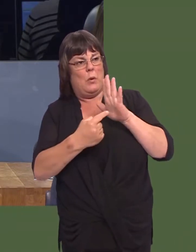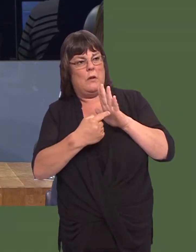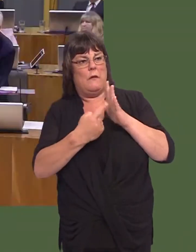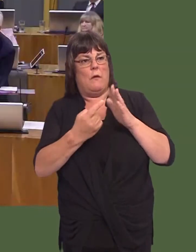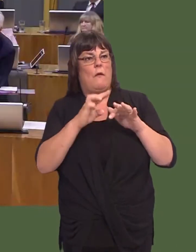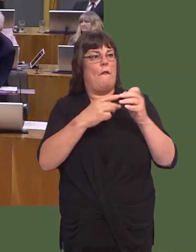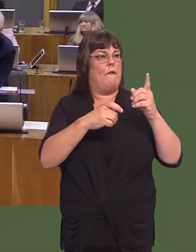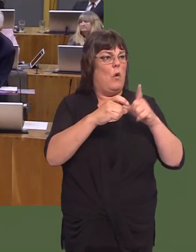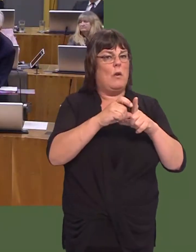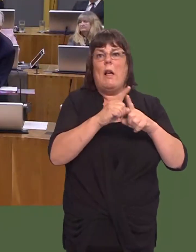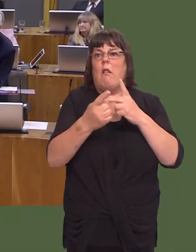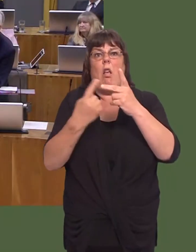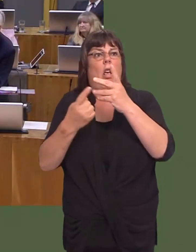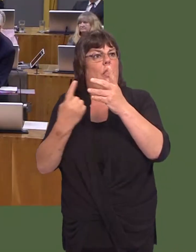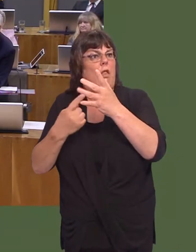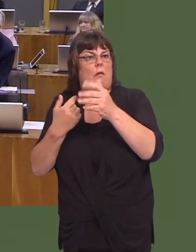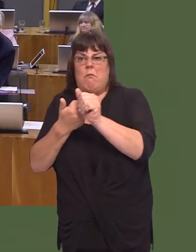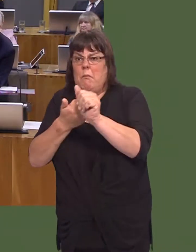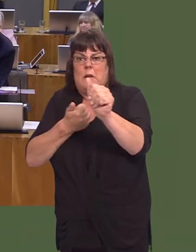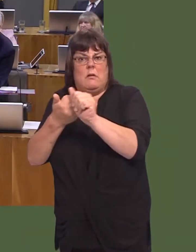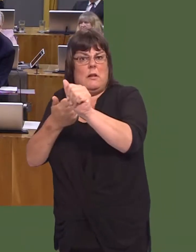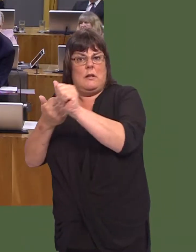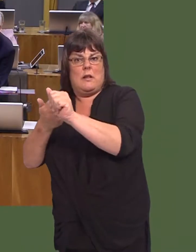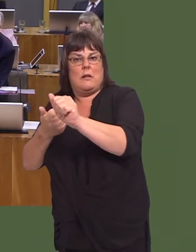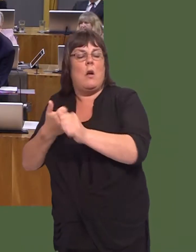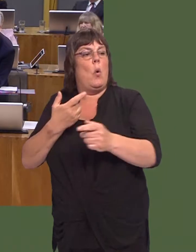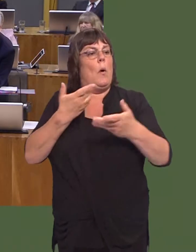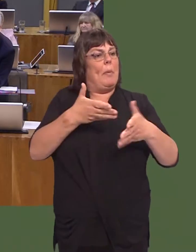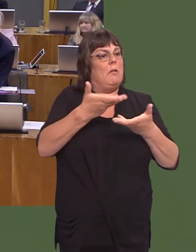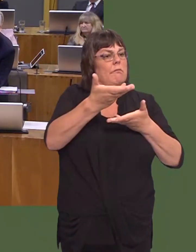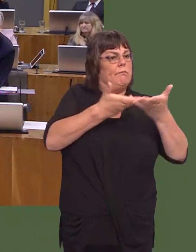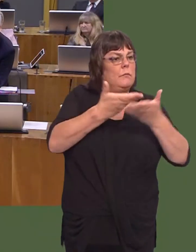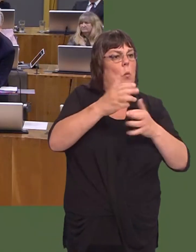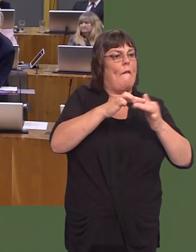Maen nhw wedi bod yn siarad ‚ ni ynglyn ‚ hynny, ac, wrth gwrs, ein safbwynt ni